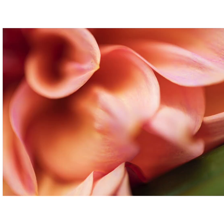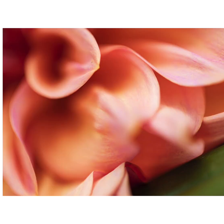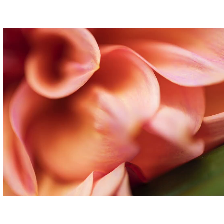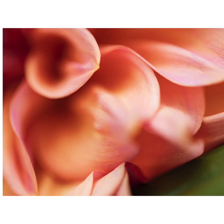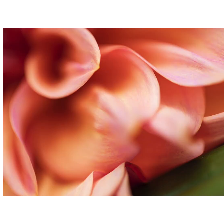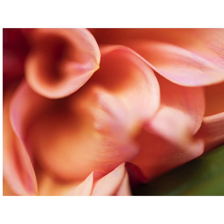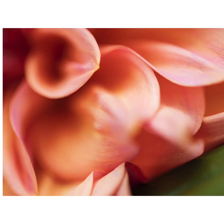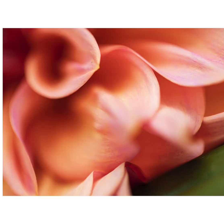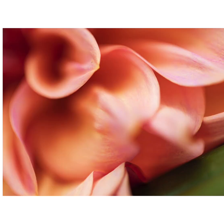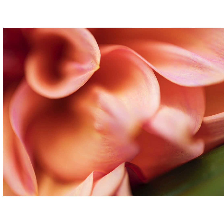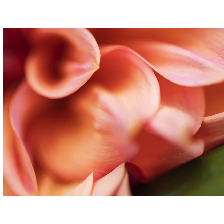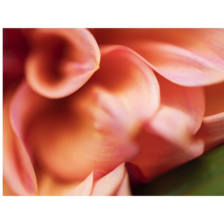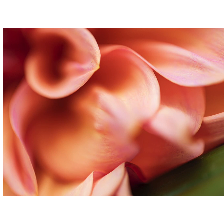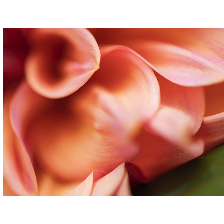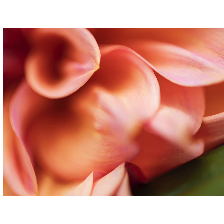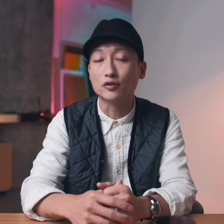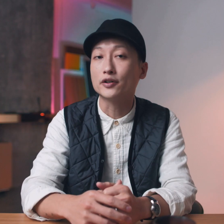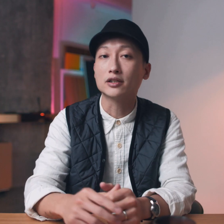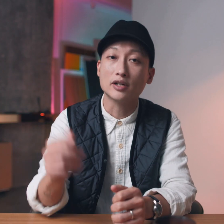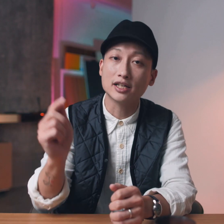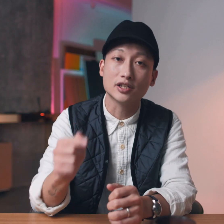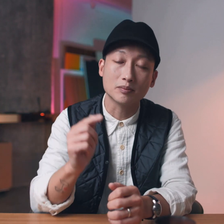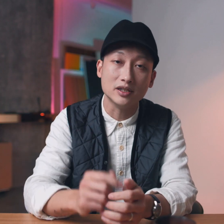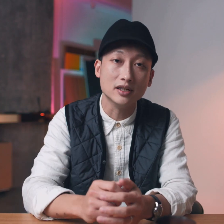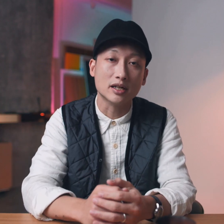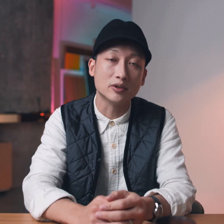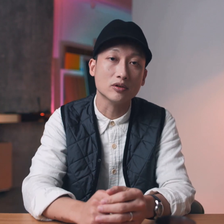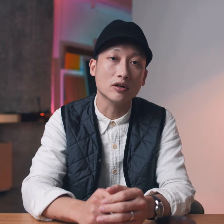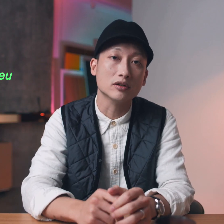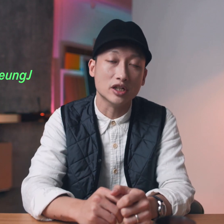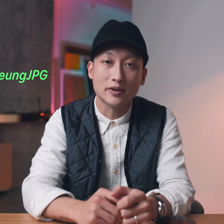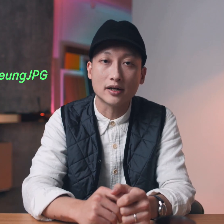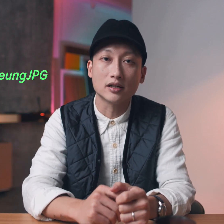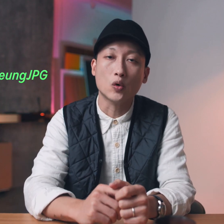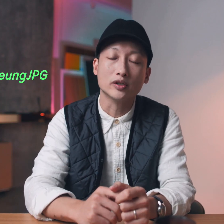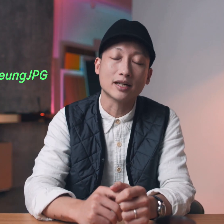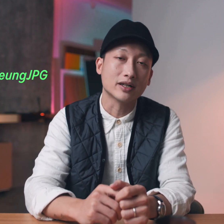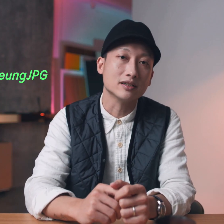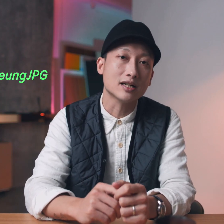and how you can actually improve after that don't forget to hashtag me "GabrielLeungJPG" or directly